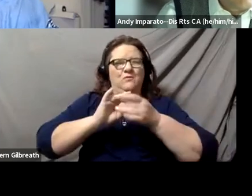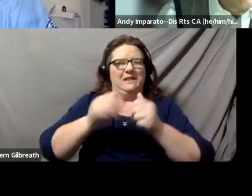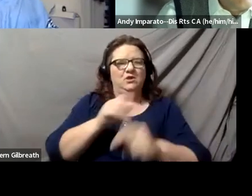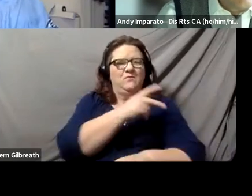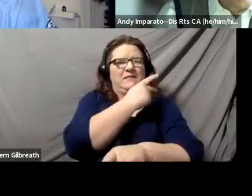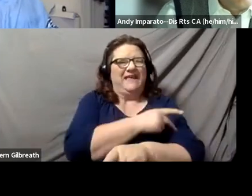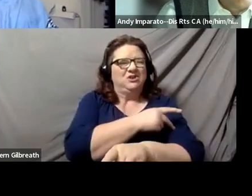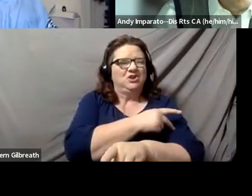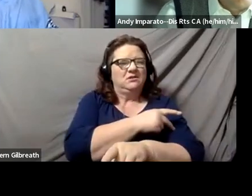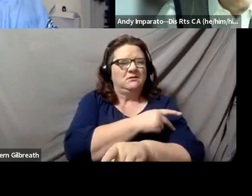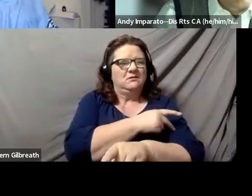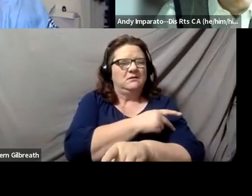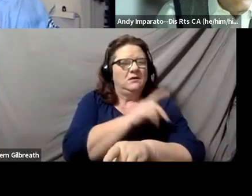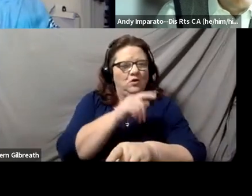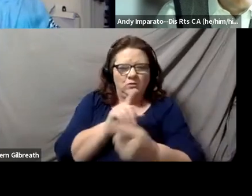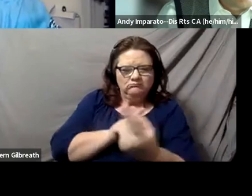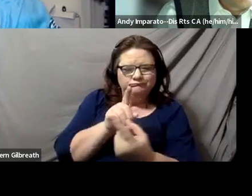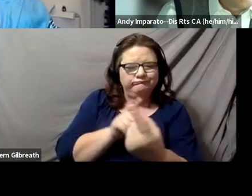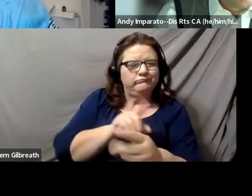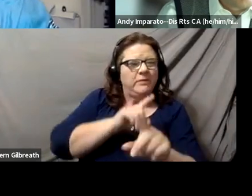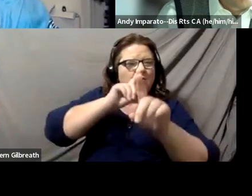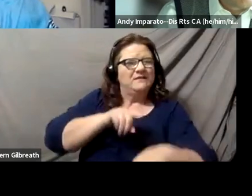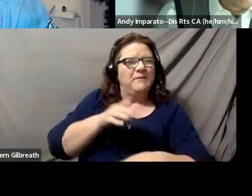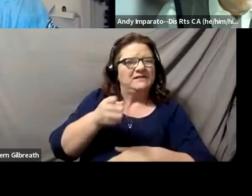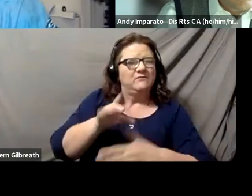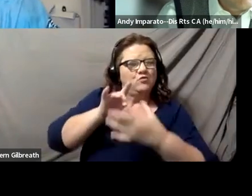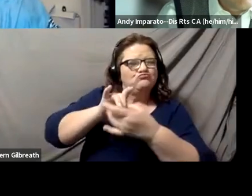You need to be responsive to what the patient wants,